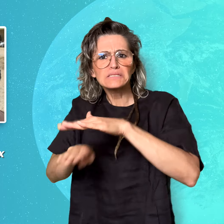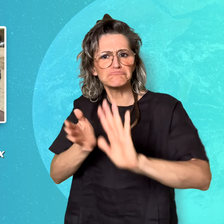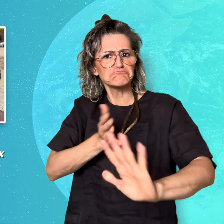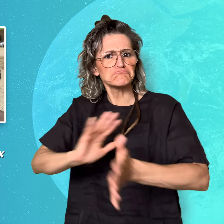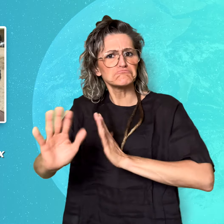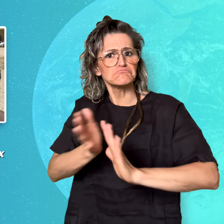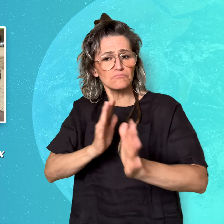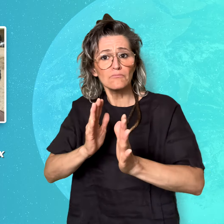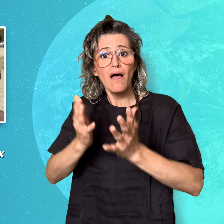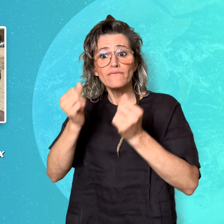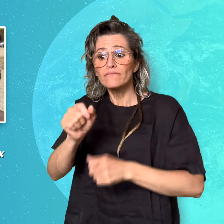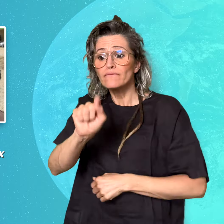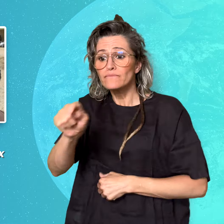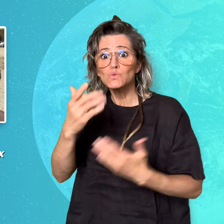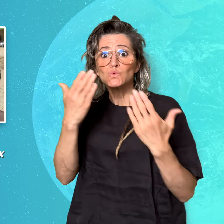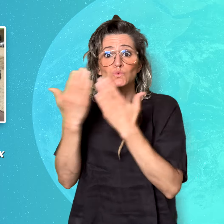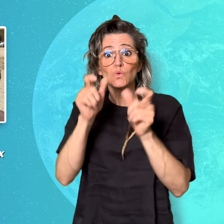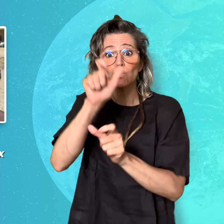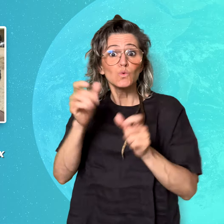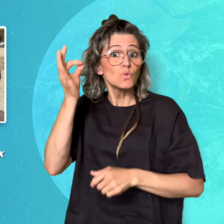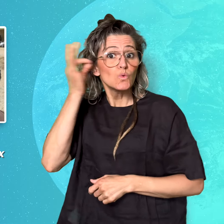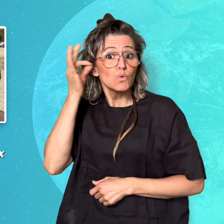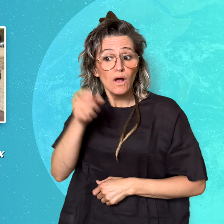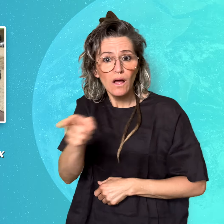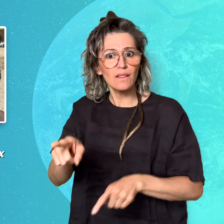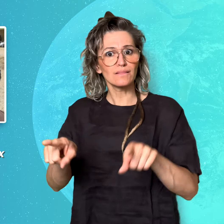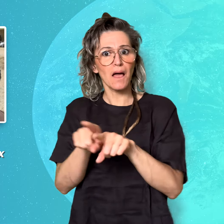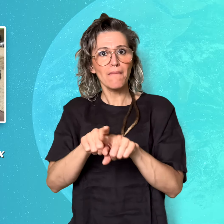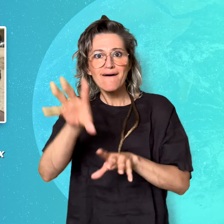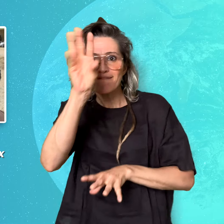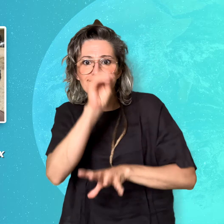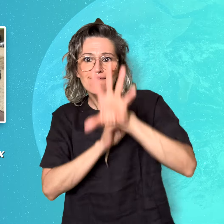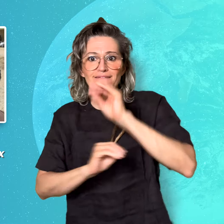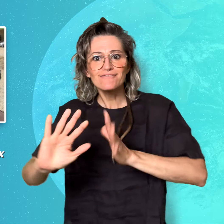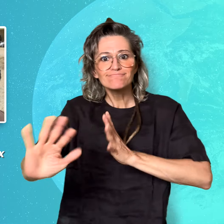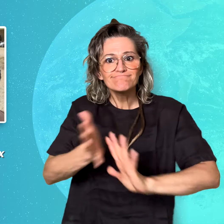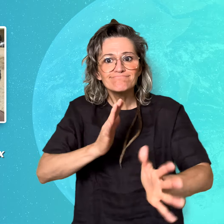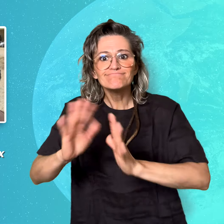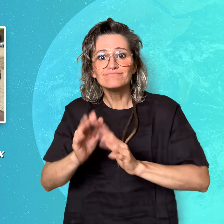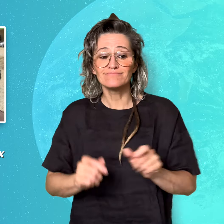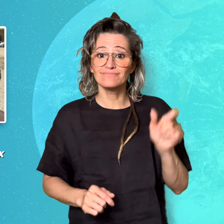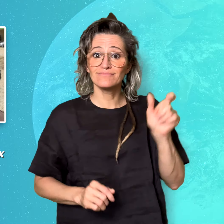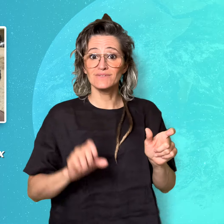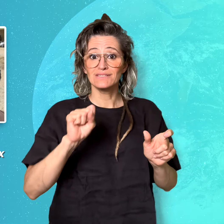classmates are starting to learn it too. Sall says that